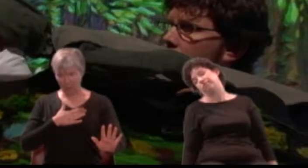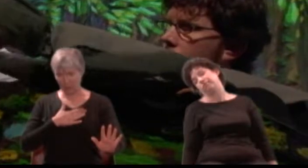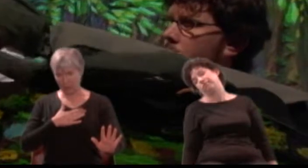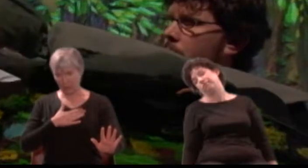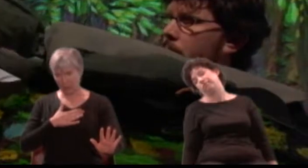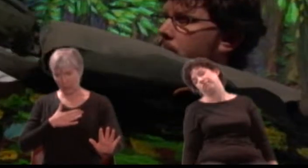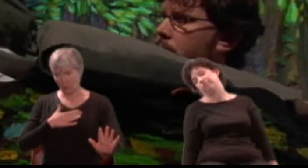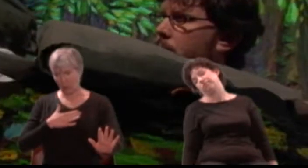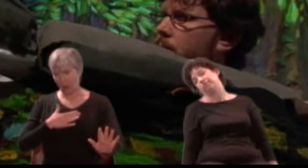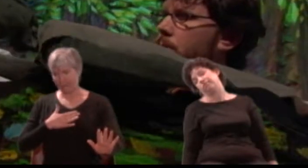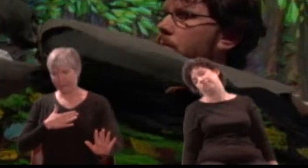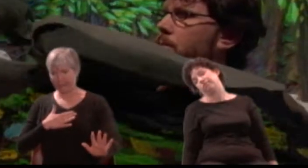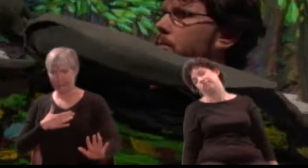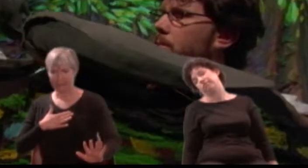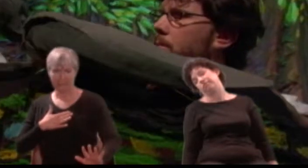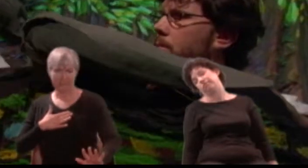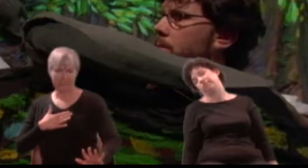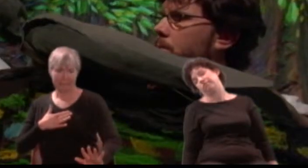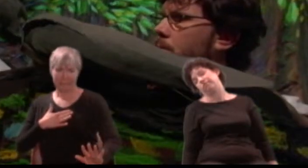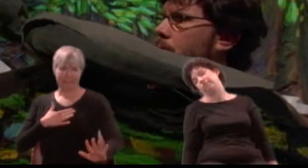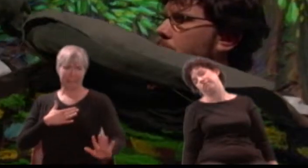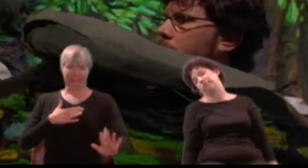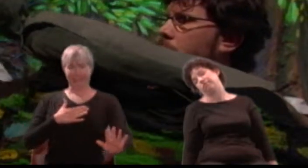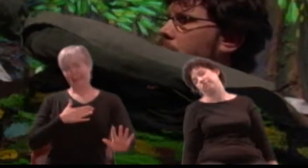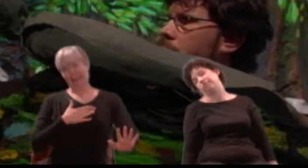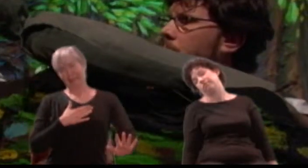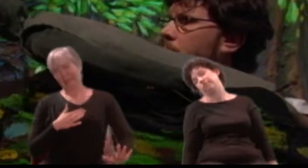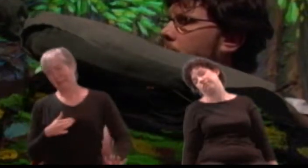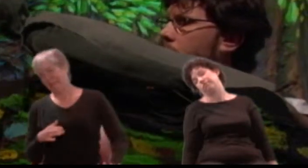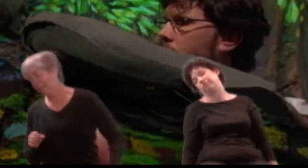[Thisby moans]